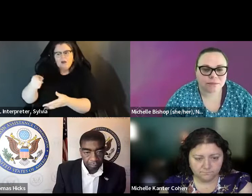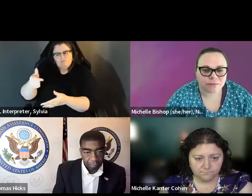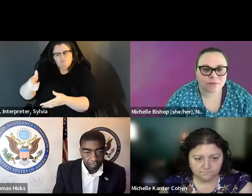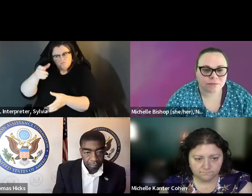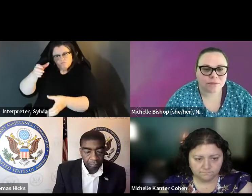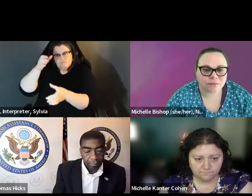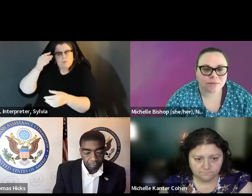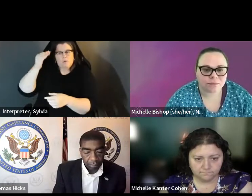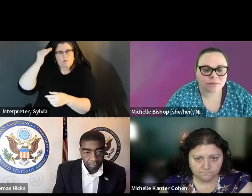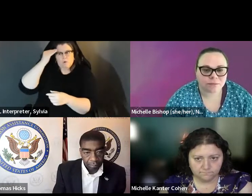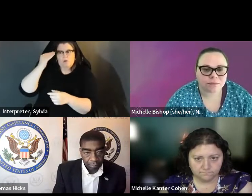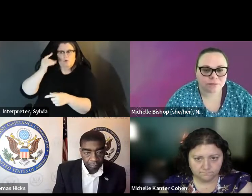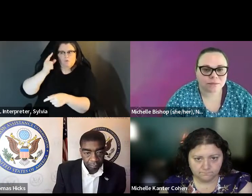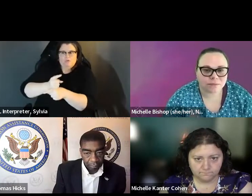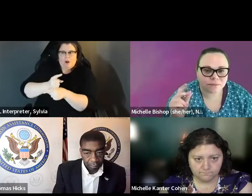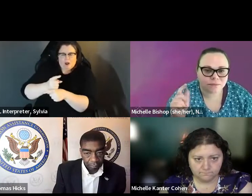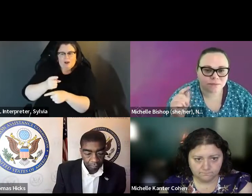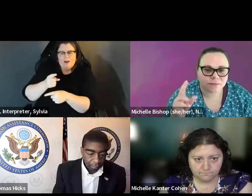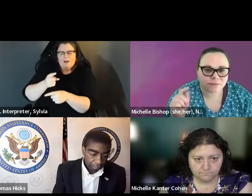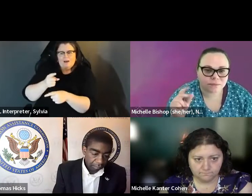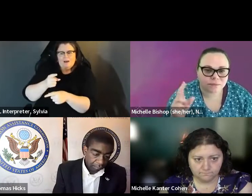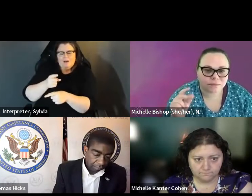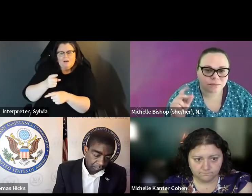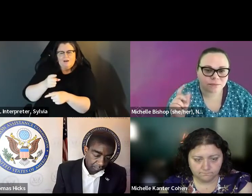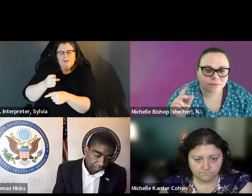voters to be poll workers right now. So that we